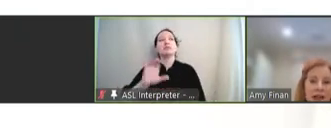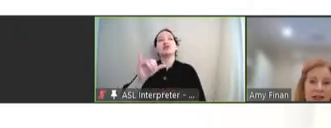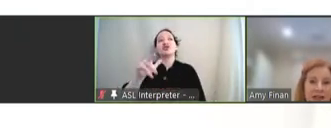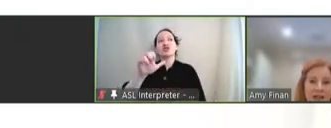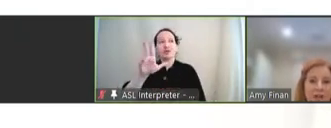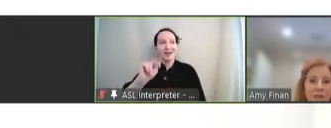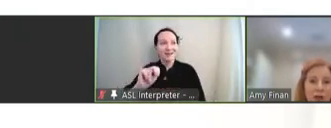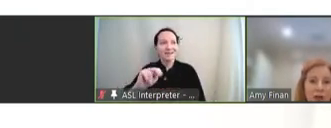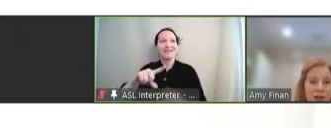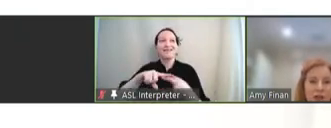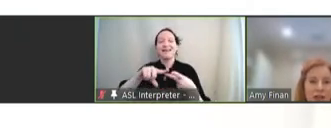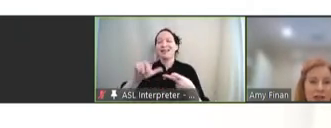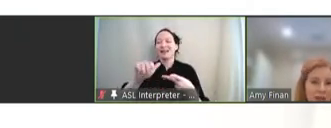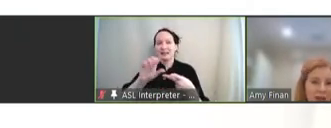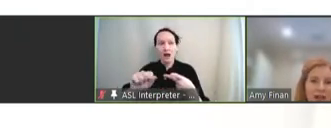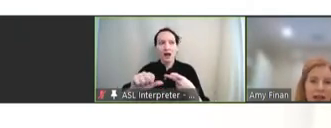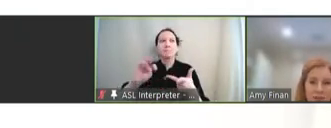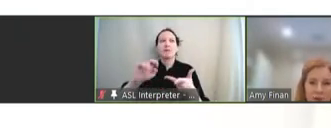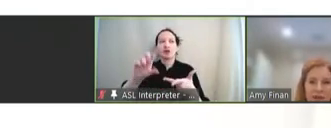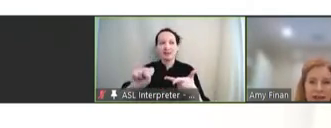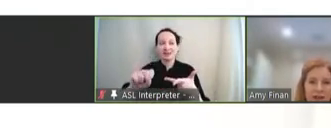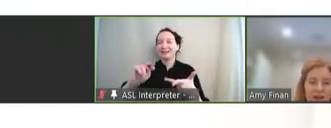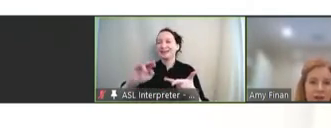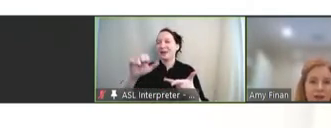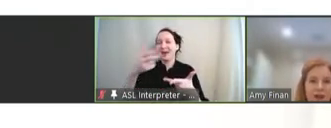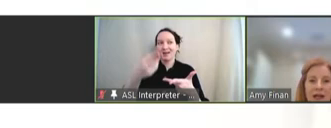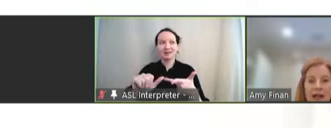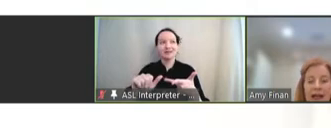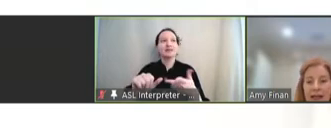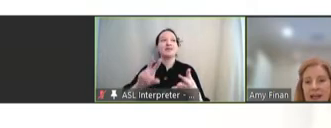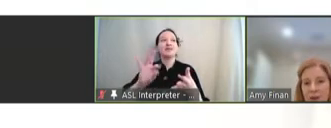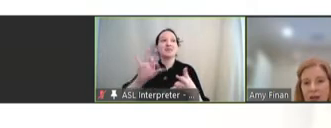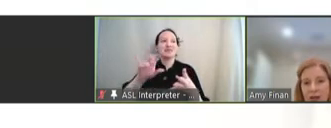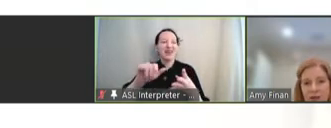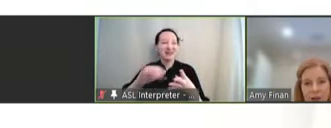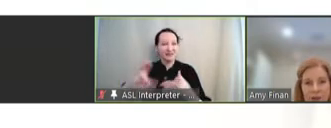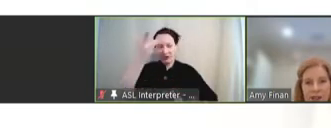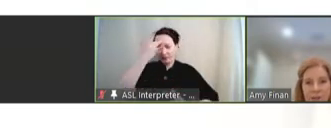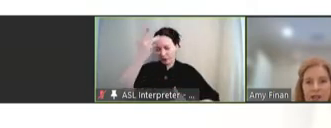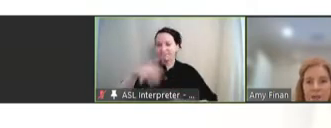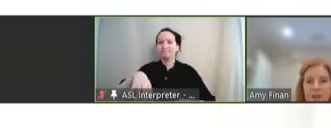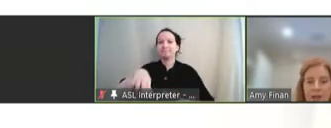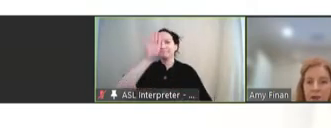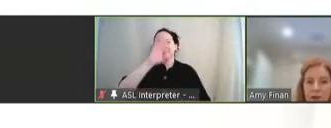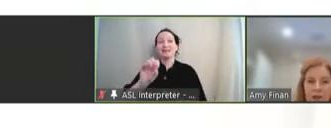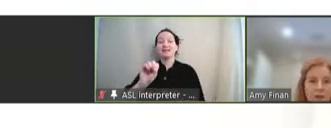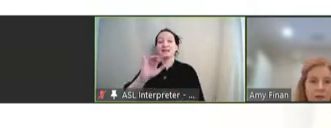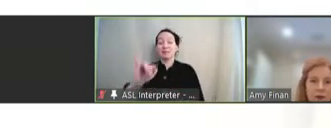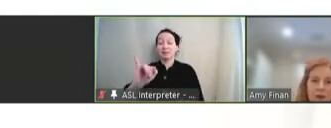Lassa, MERS, Nipah, and Rift Valley fever. And as we all know, CEPI has played a critical role